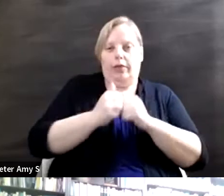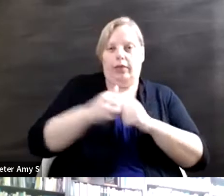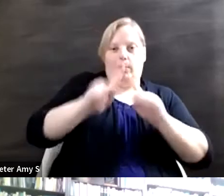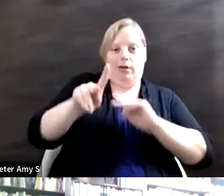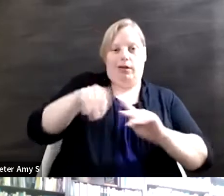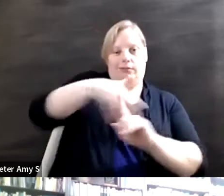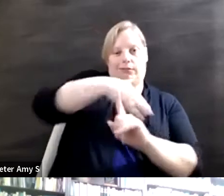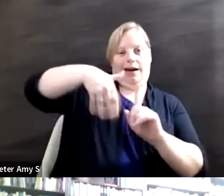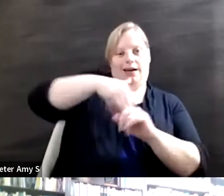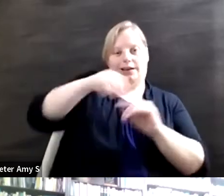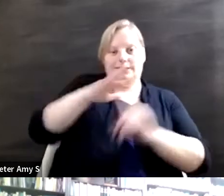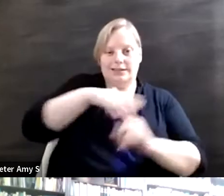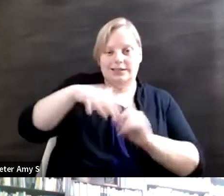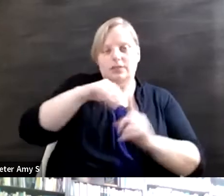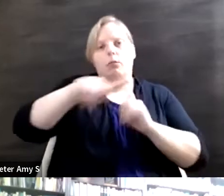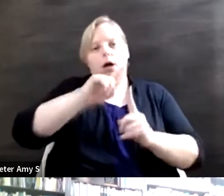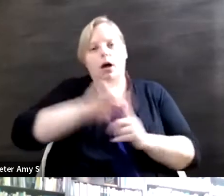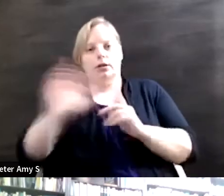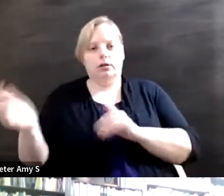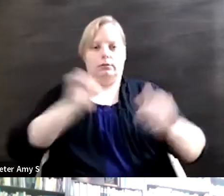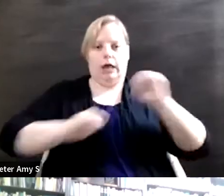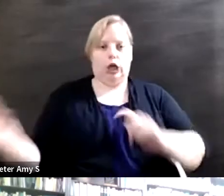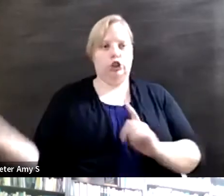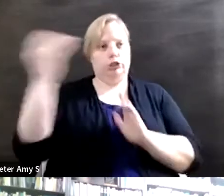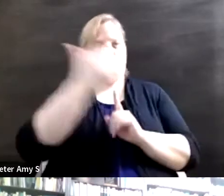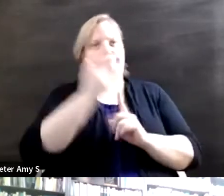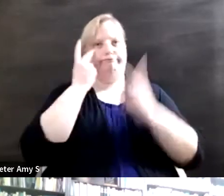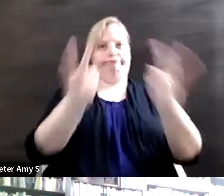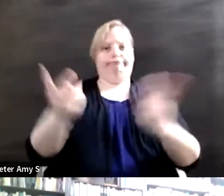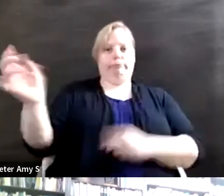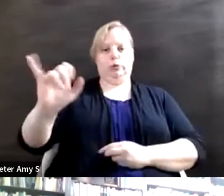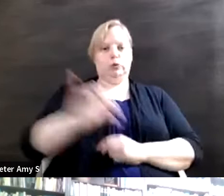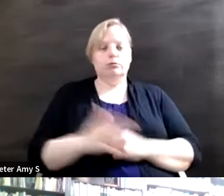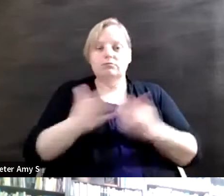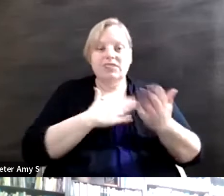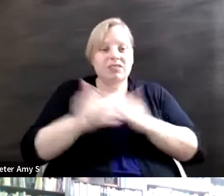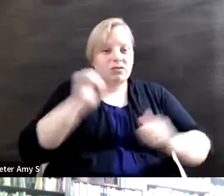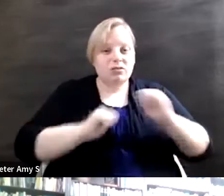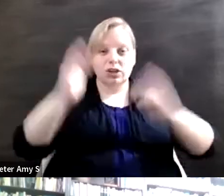if we have a remarkable actor or actress who is an individual in the disability community, they don't